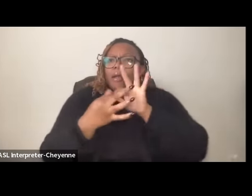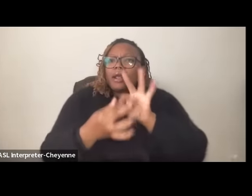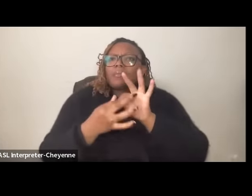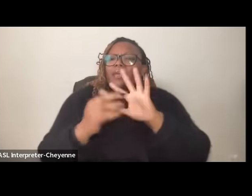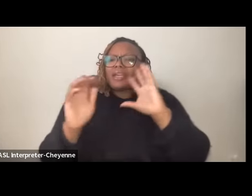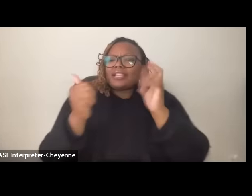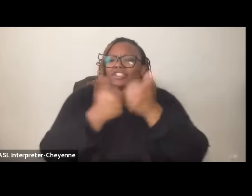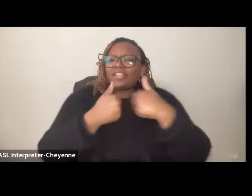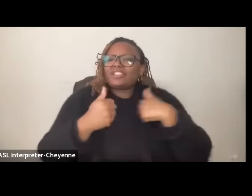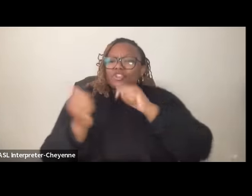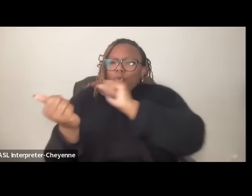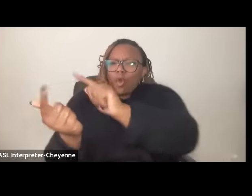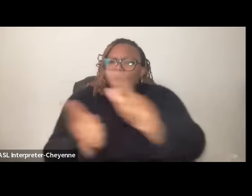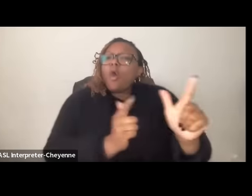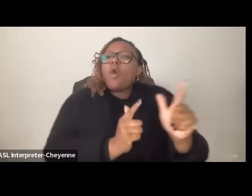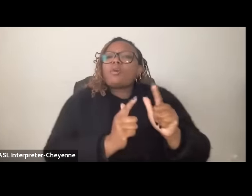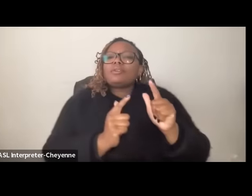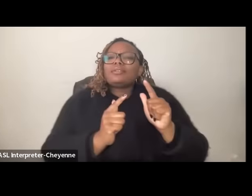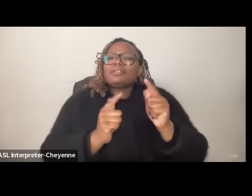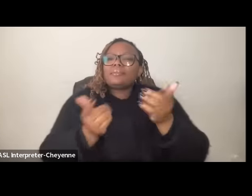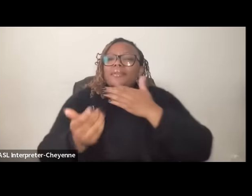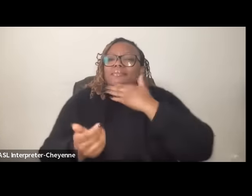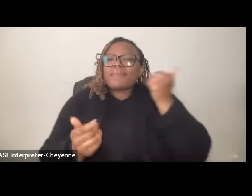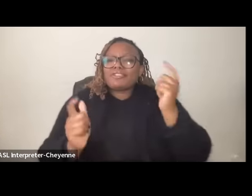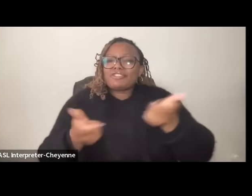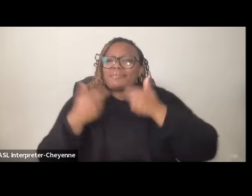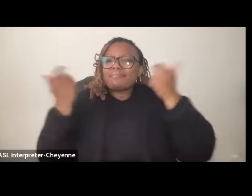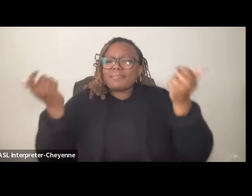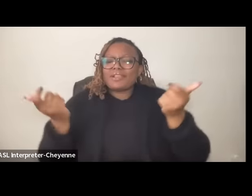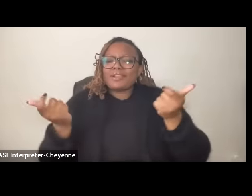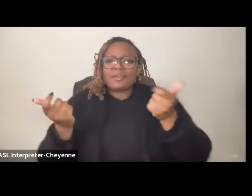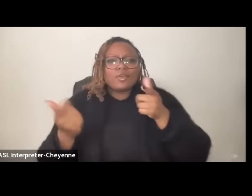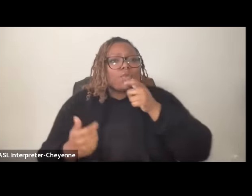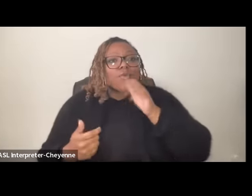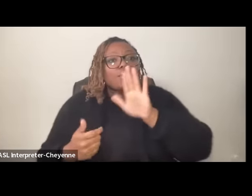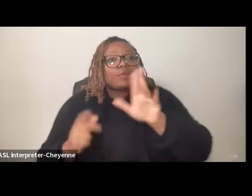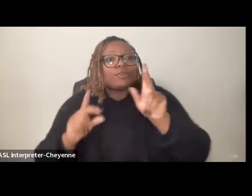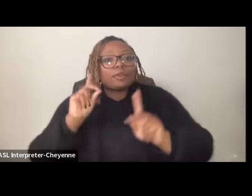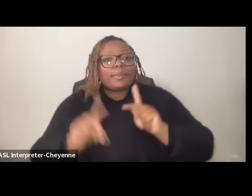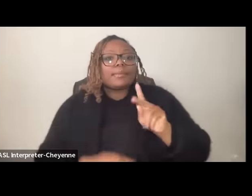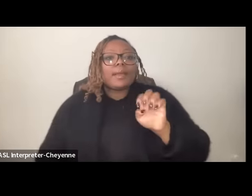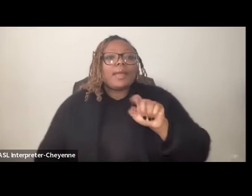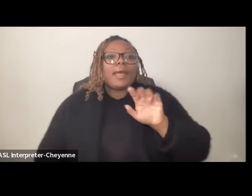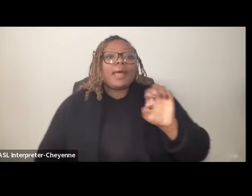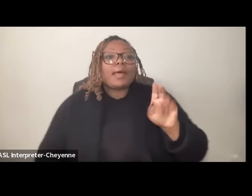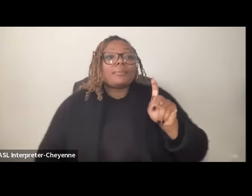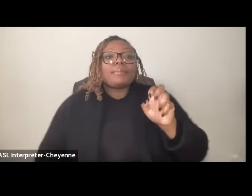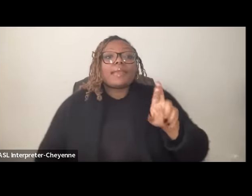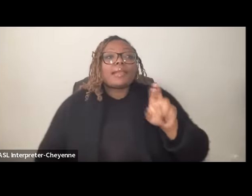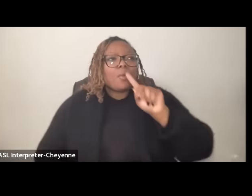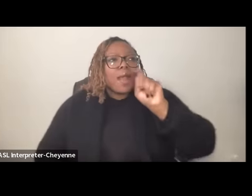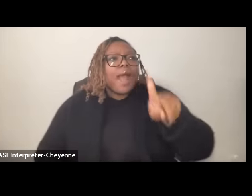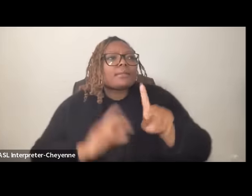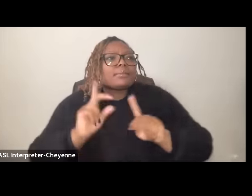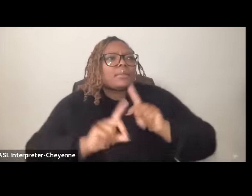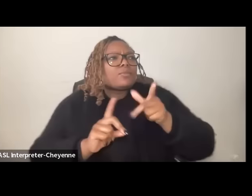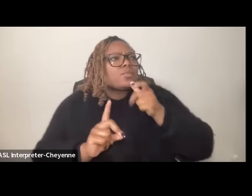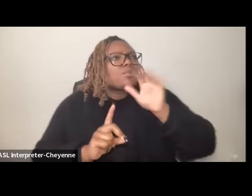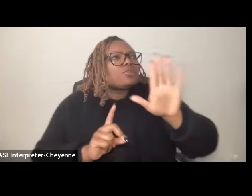all to be bigger than that who are your people El Baker would ask visitors and strangers who claims